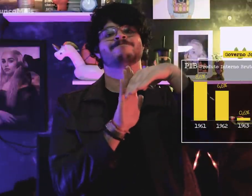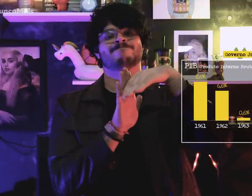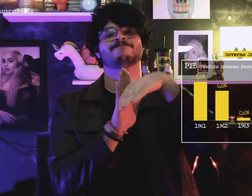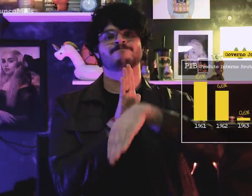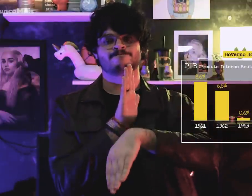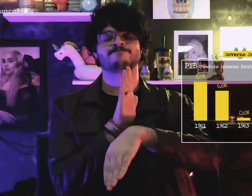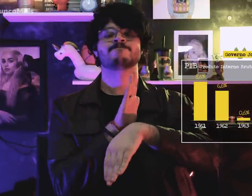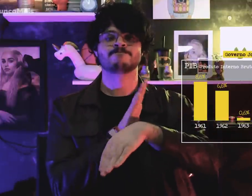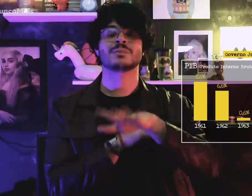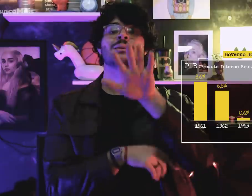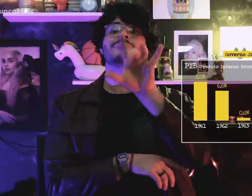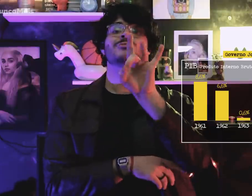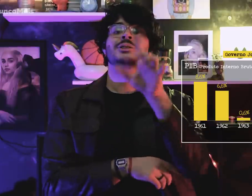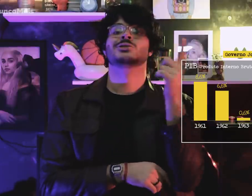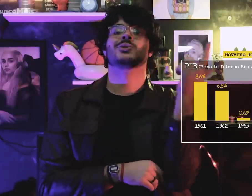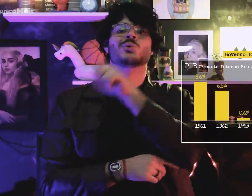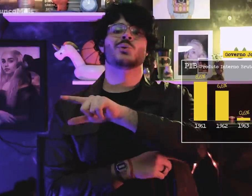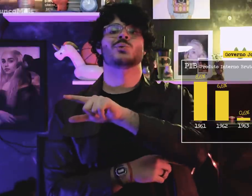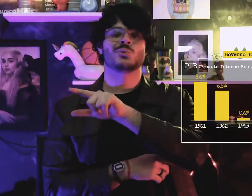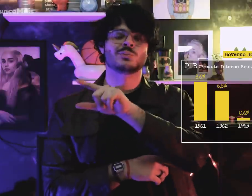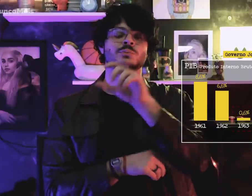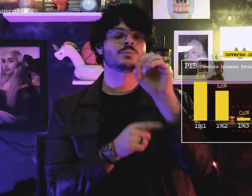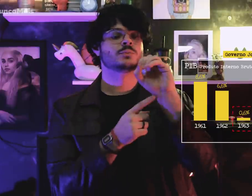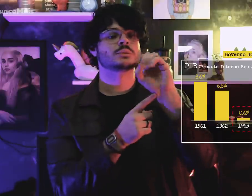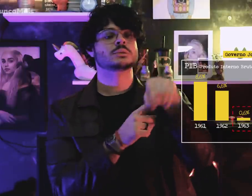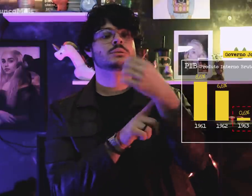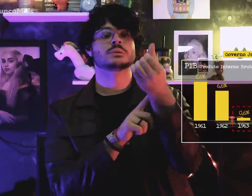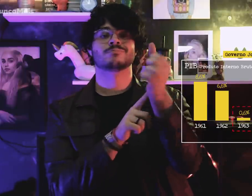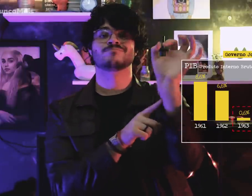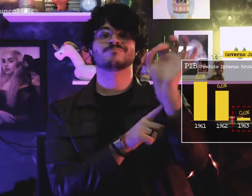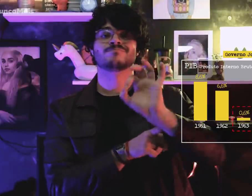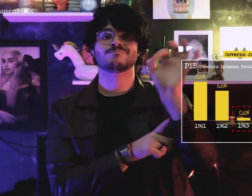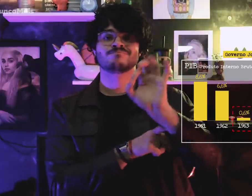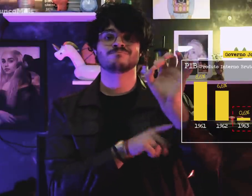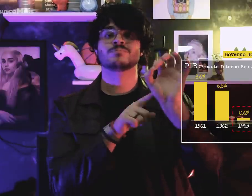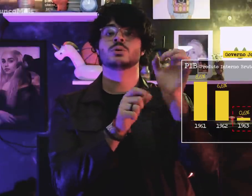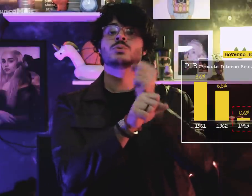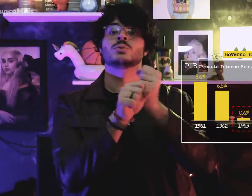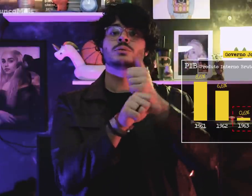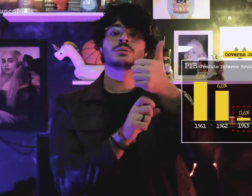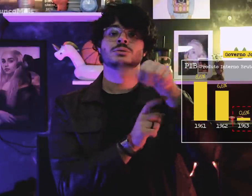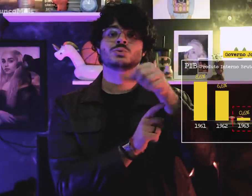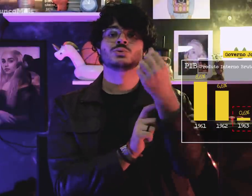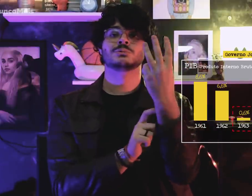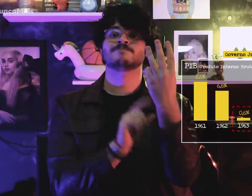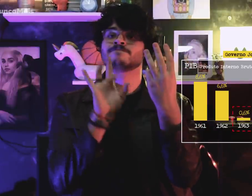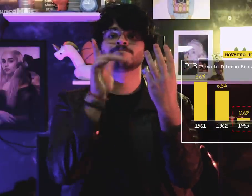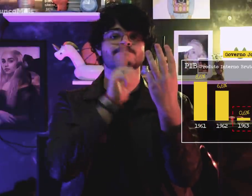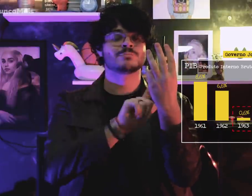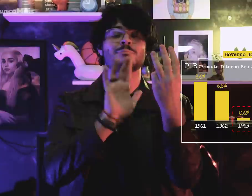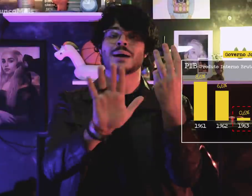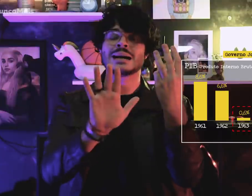started to decrease, increasing only 0.6% in the year 1963,